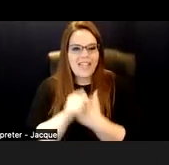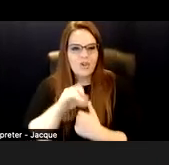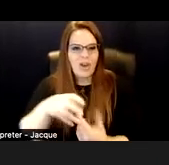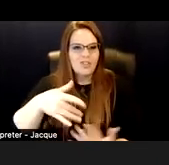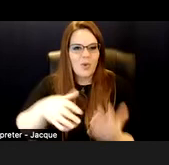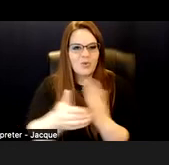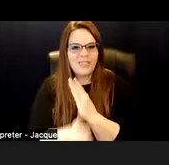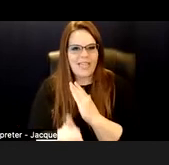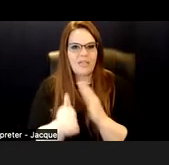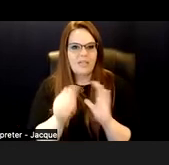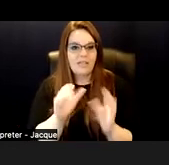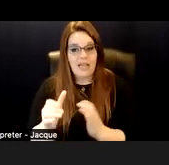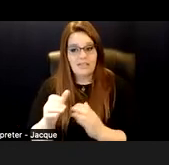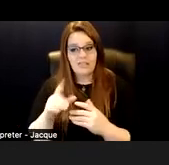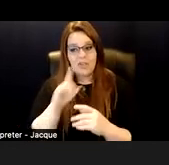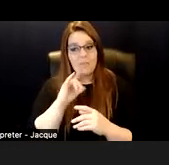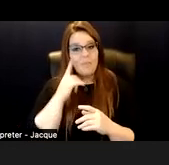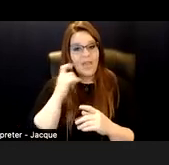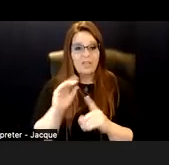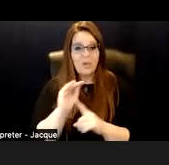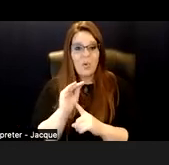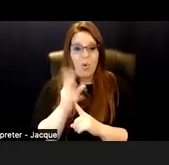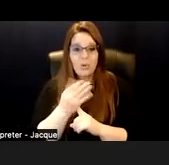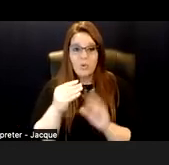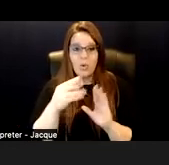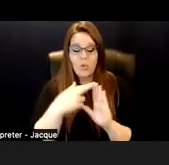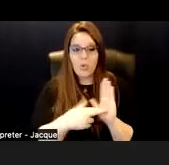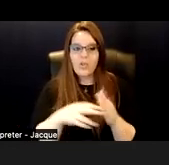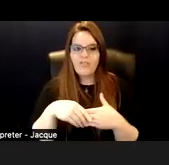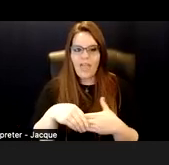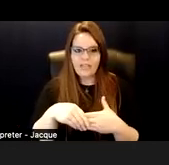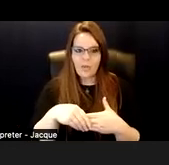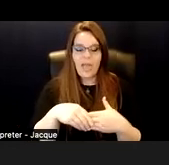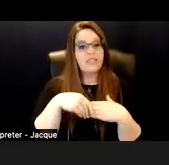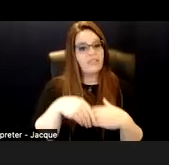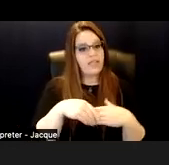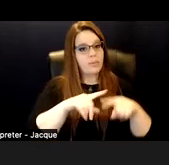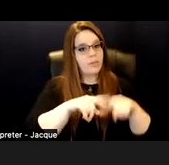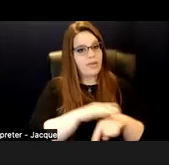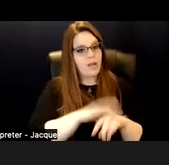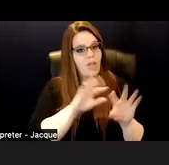If you think about it, these rules are flexible in your friend groups. They're flexible in family groups. They're flexible and work teams.